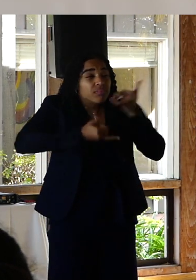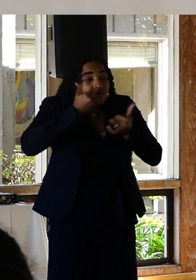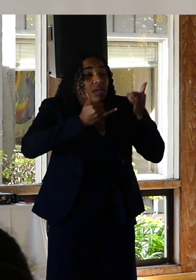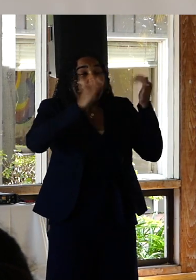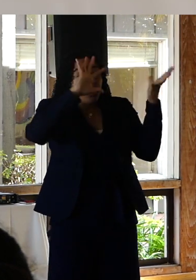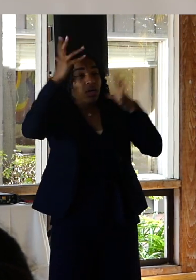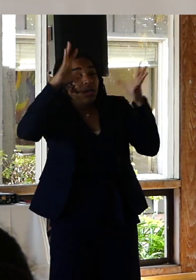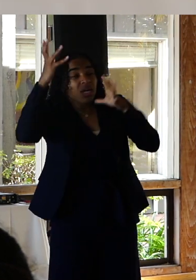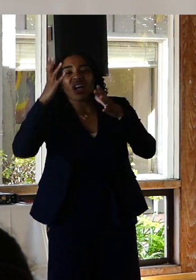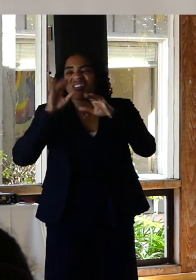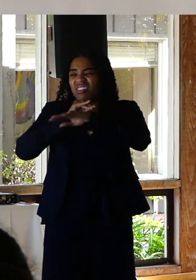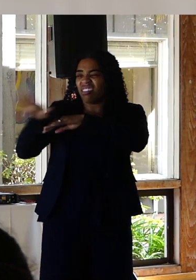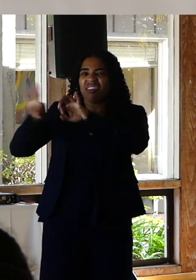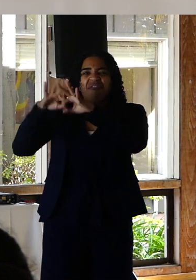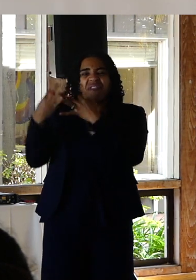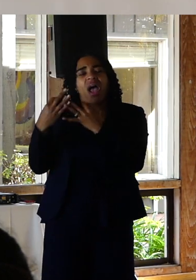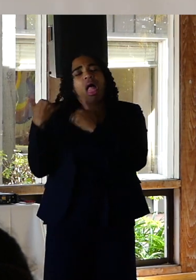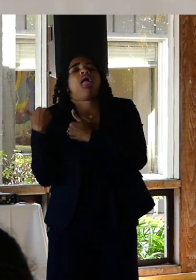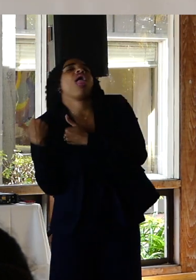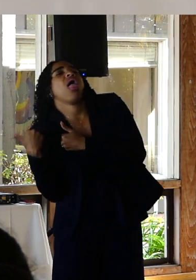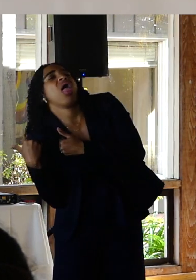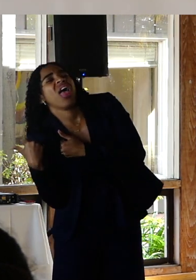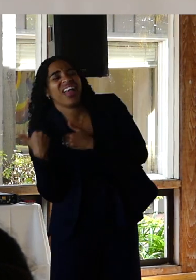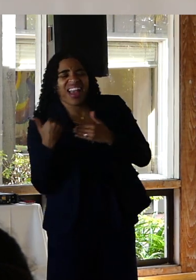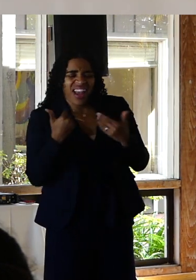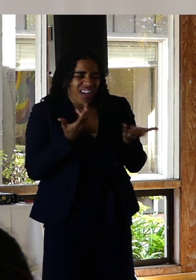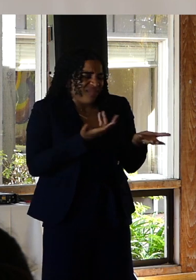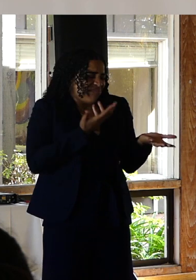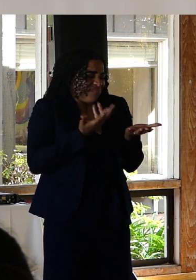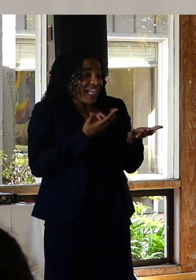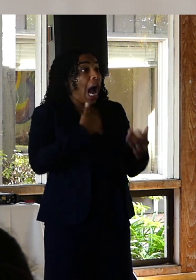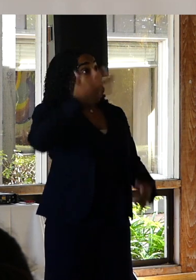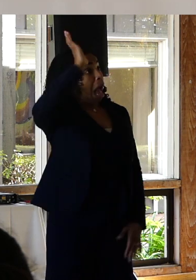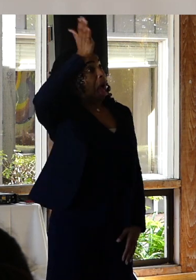to people about suicide prevention and being here tomorrow and surviving